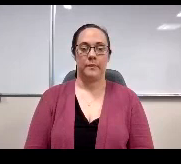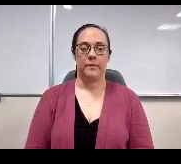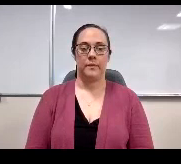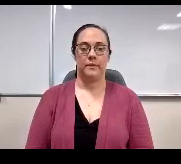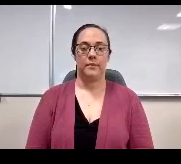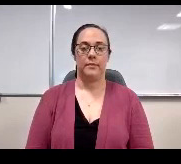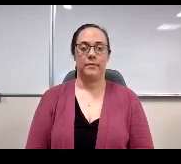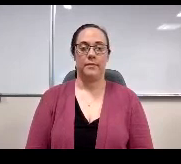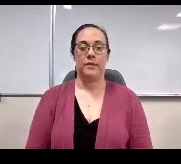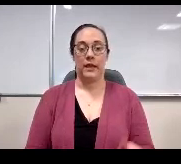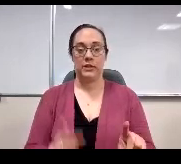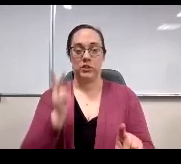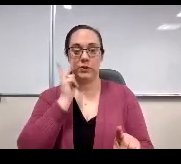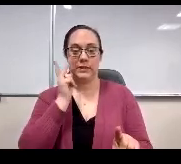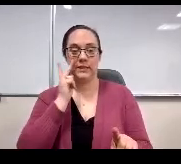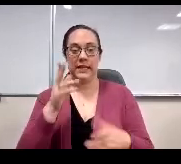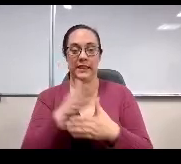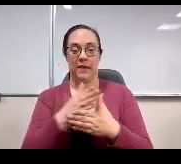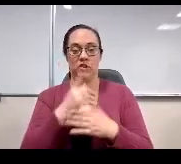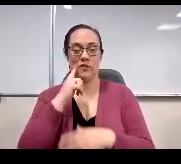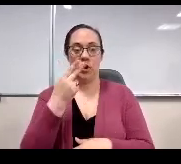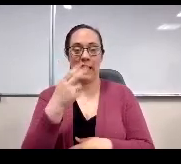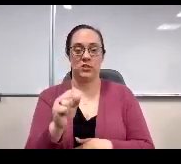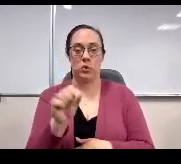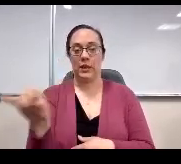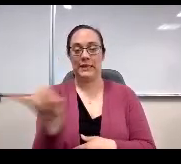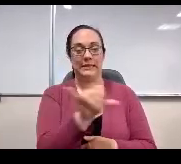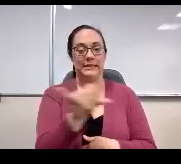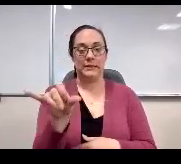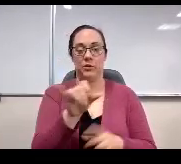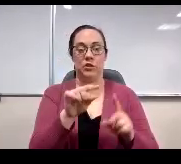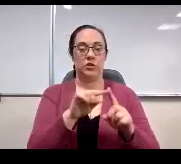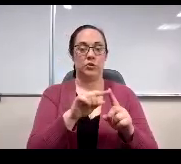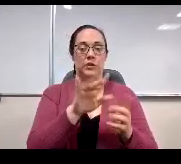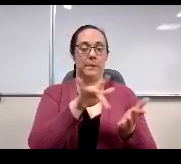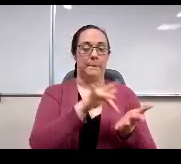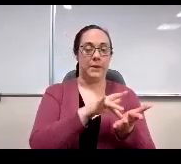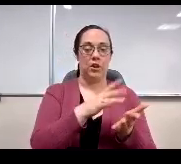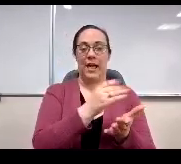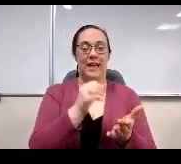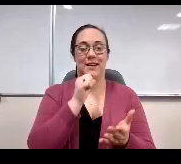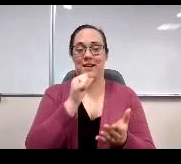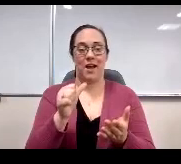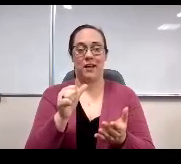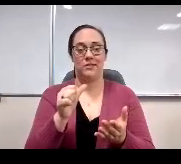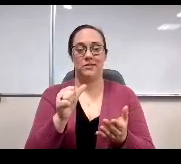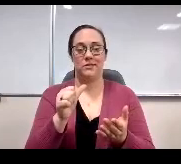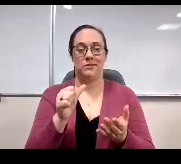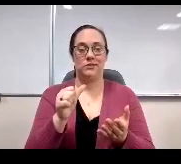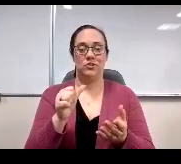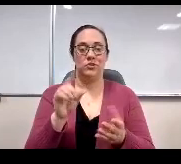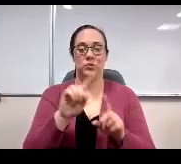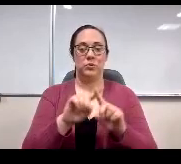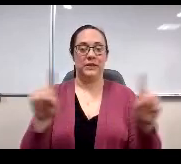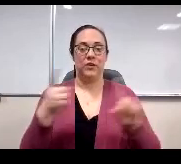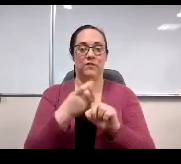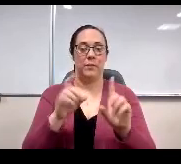And you can see the averages for high school were similar to the middle level data and are not too far from the district level data as well.